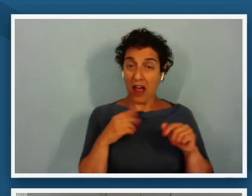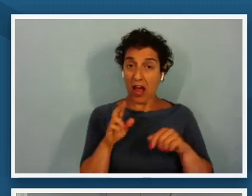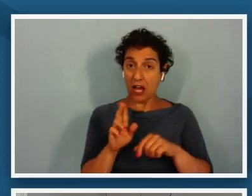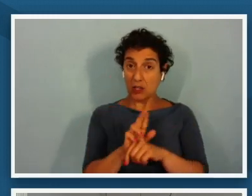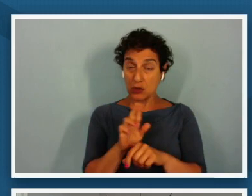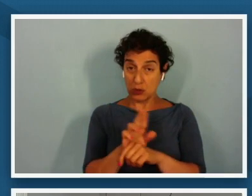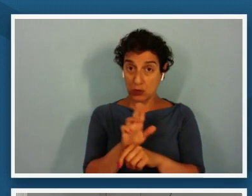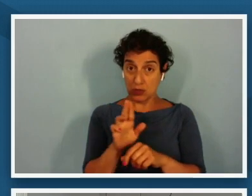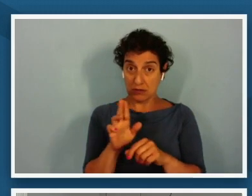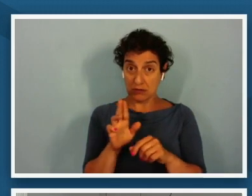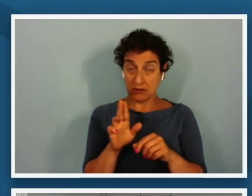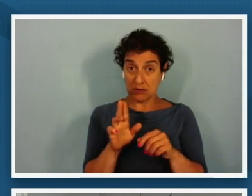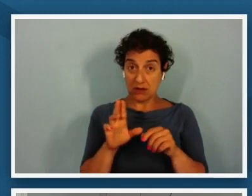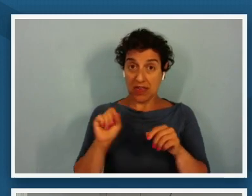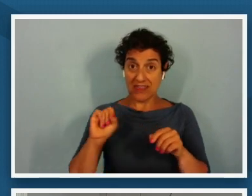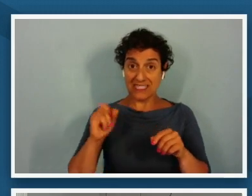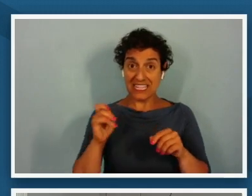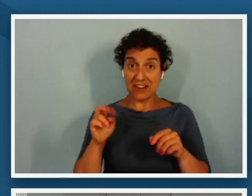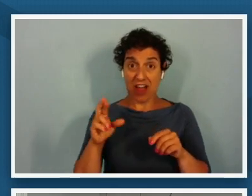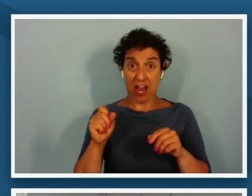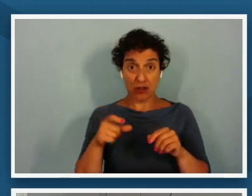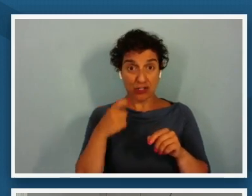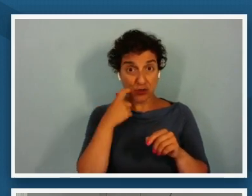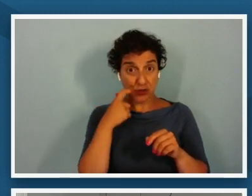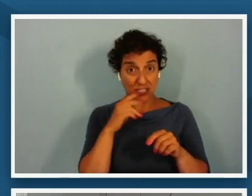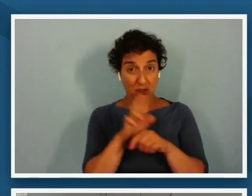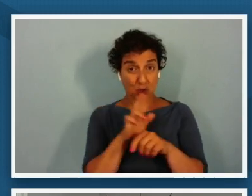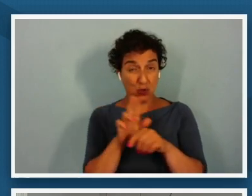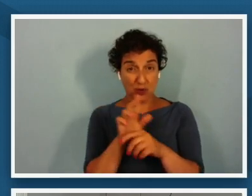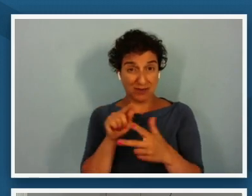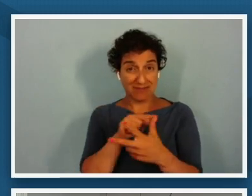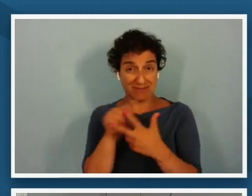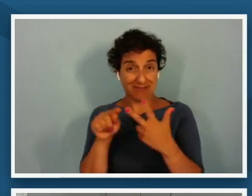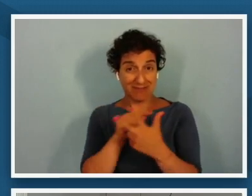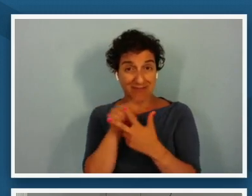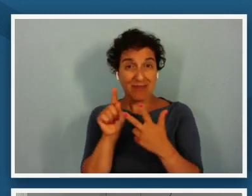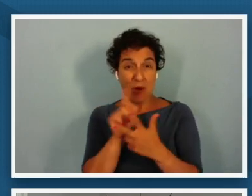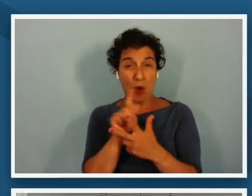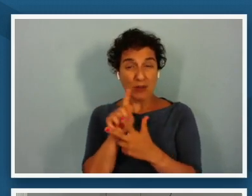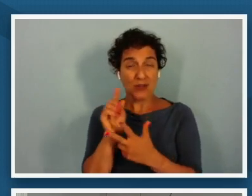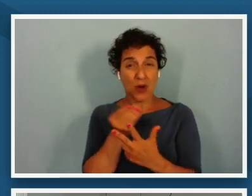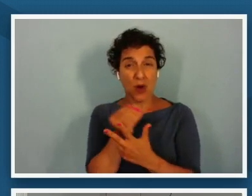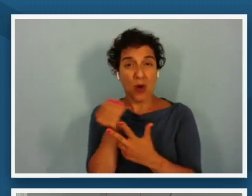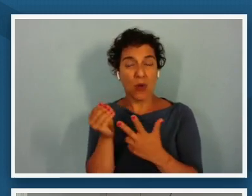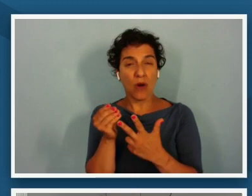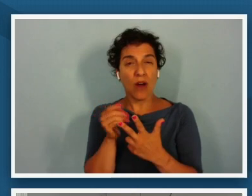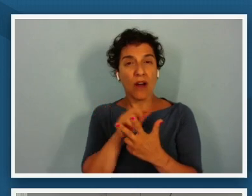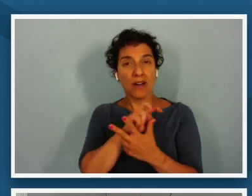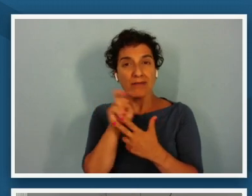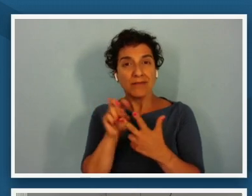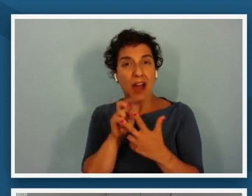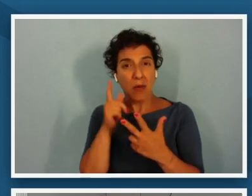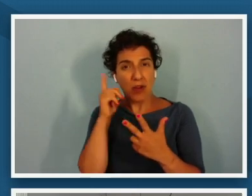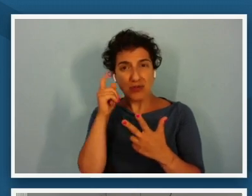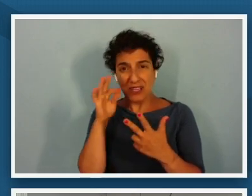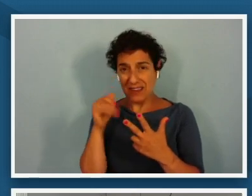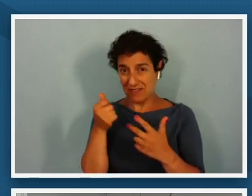signifiers that you just used interchangeably also i wonder if